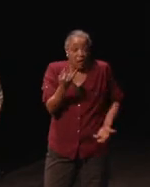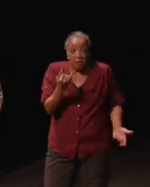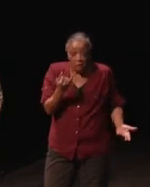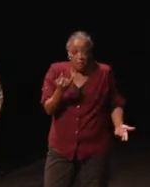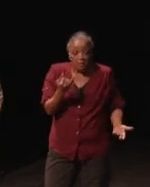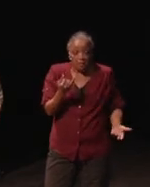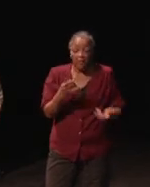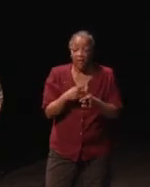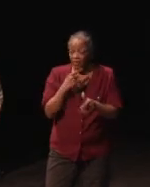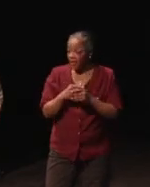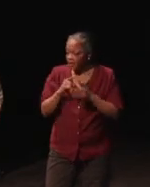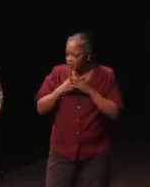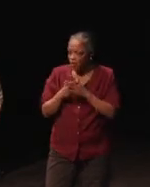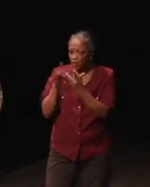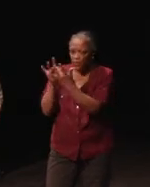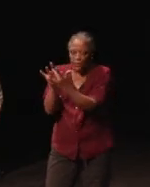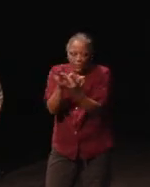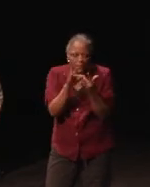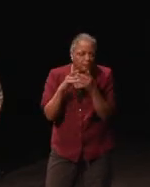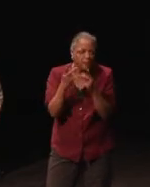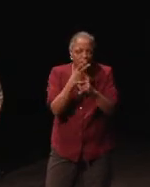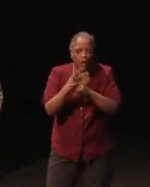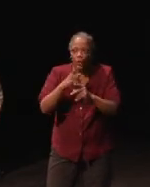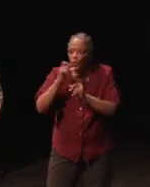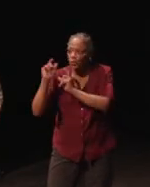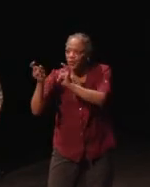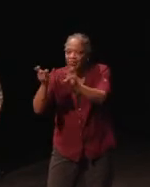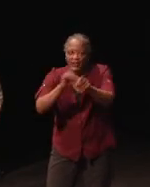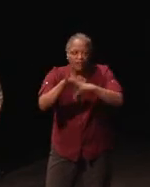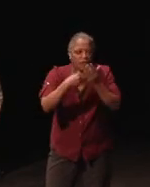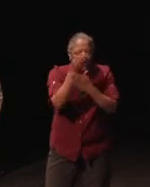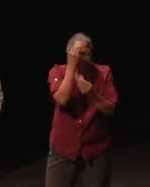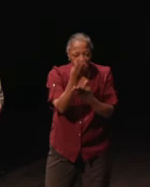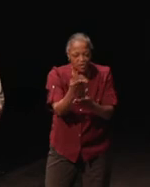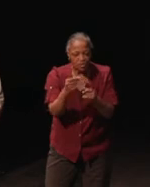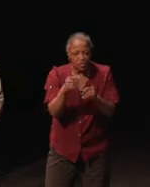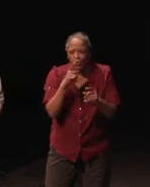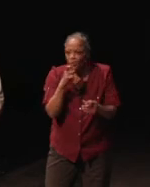And then I just started reaching out and figuring out who you give all this information to.